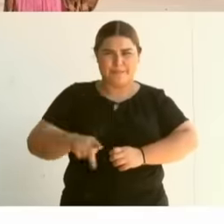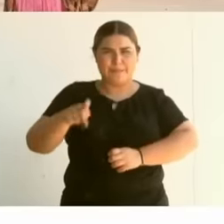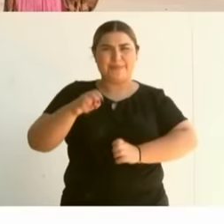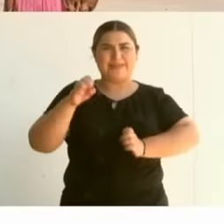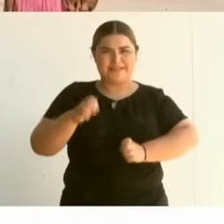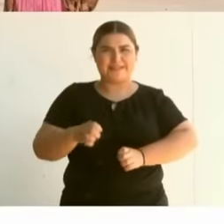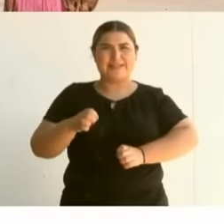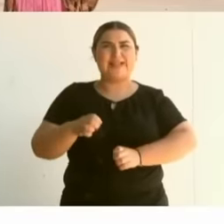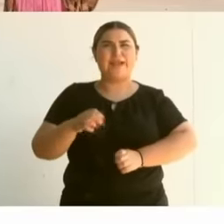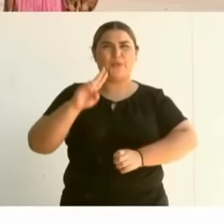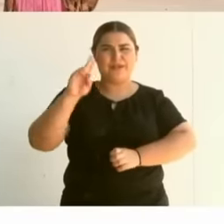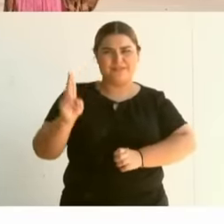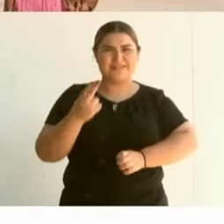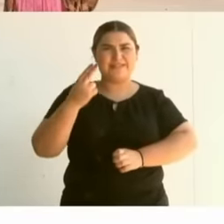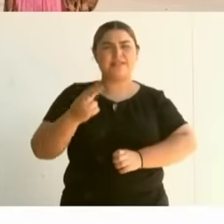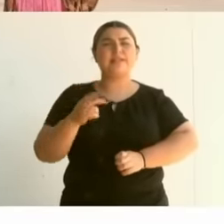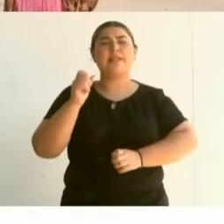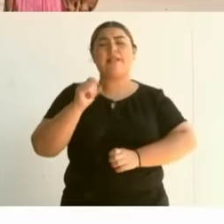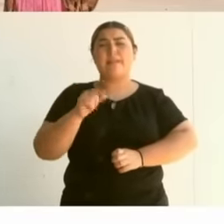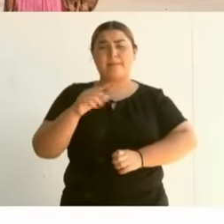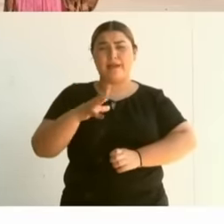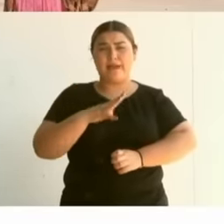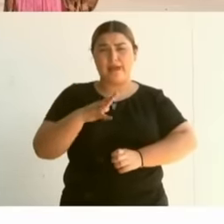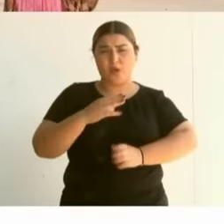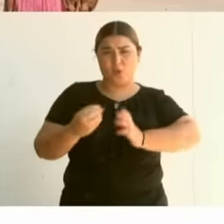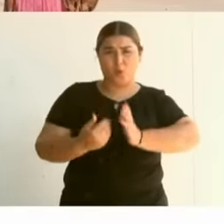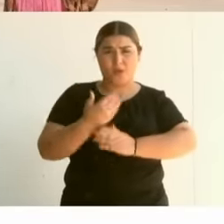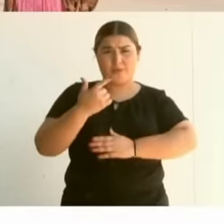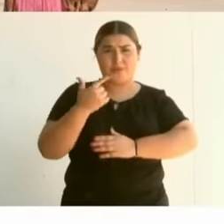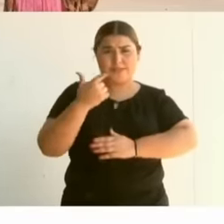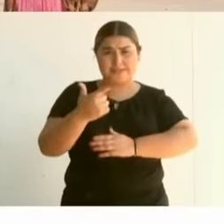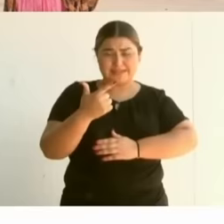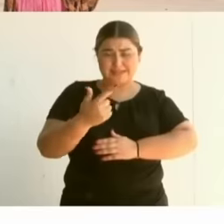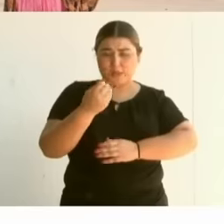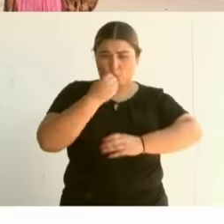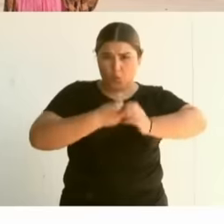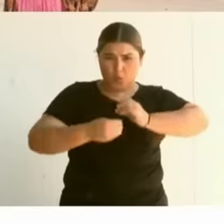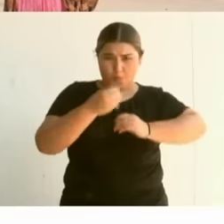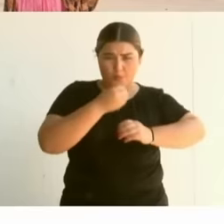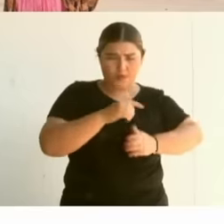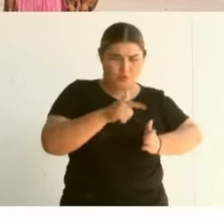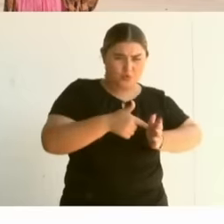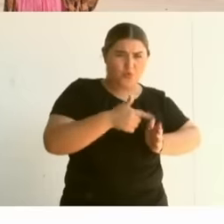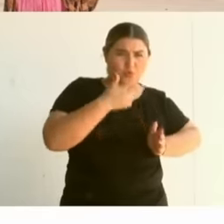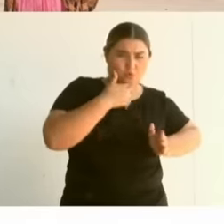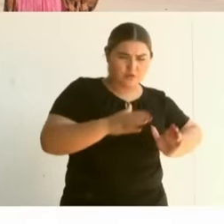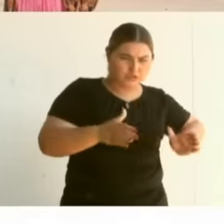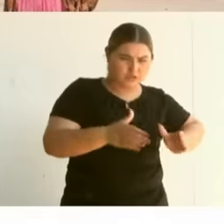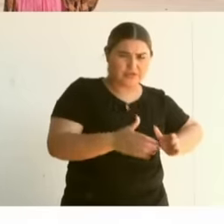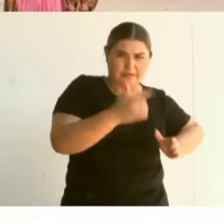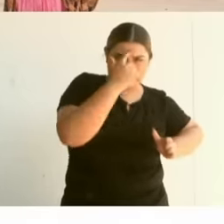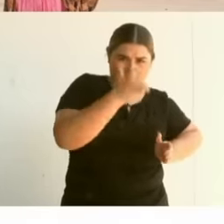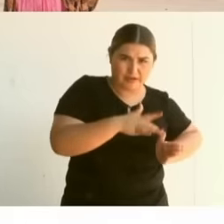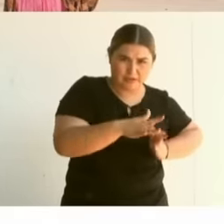seven new school cafeterias for indigenous children are also being built with an investment of 127 million